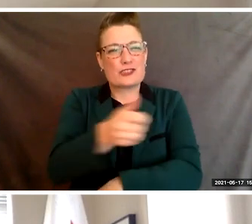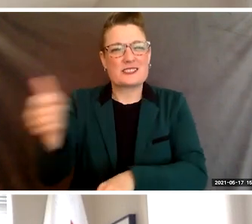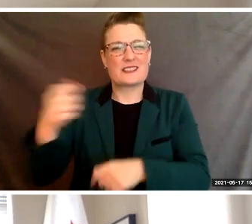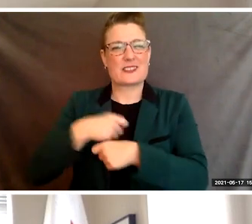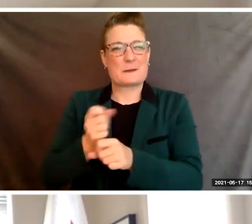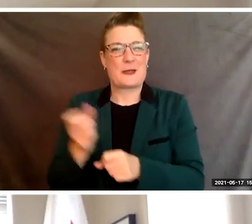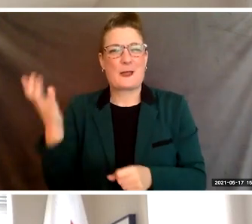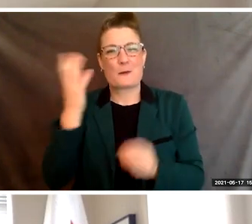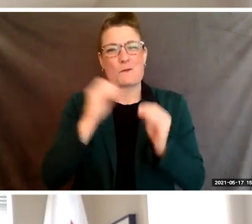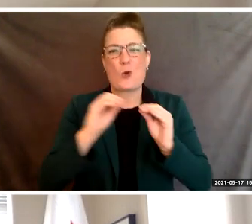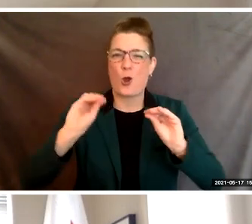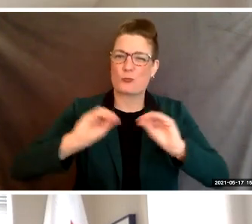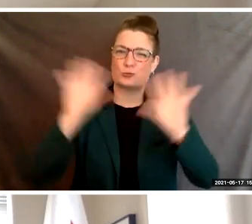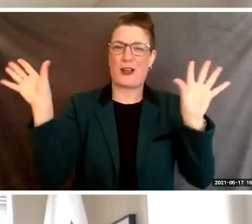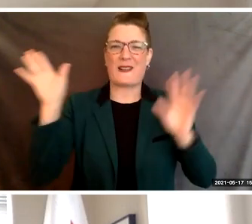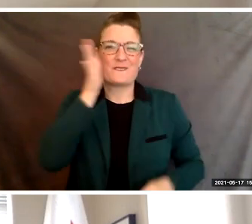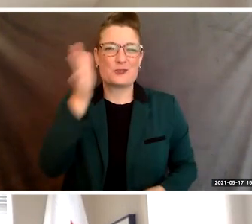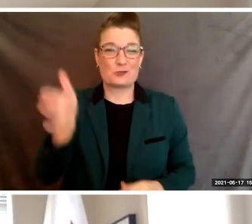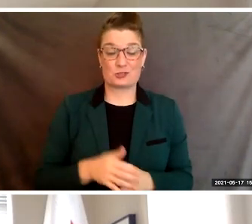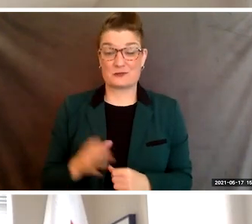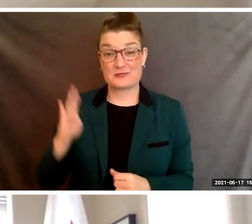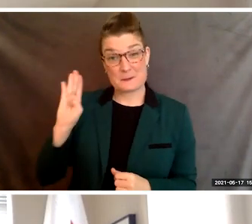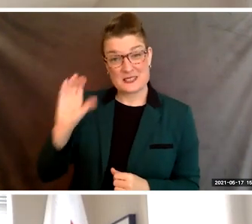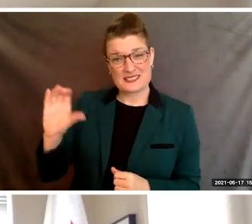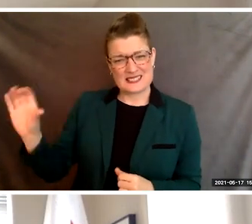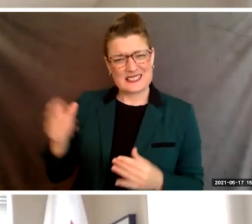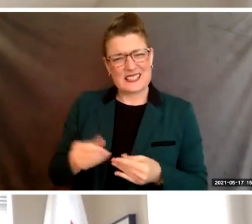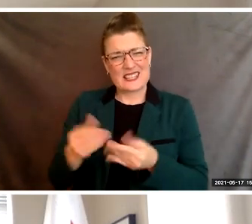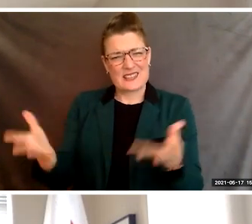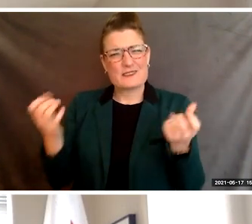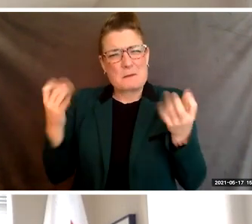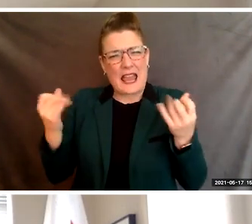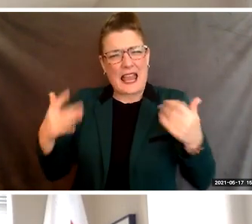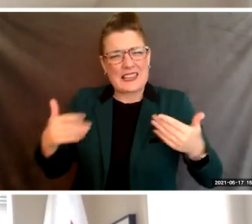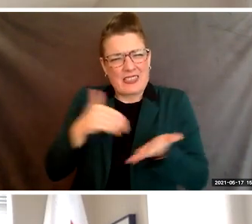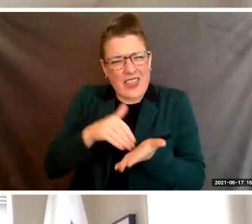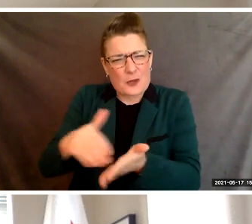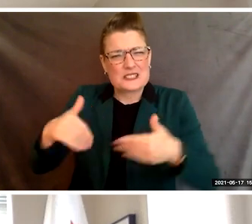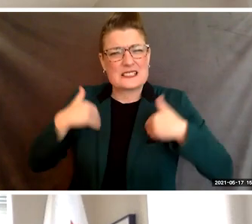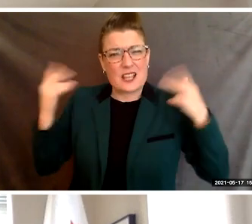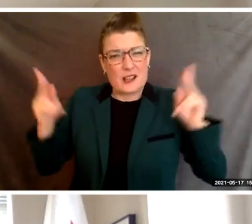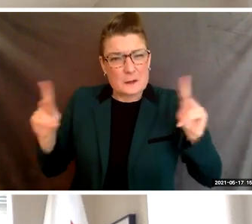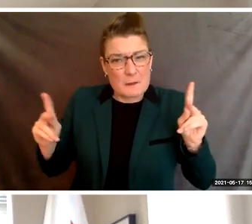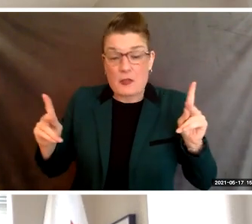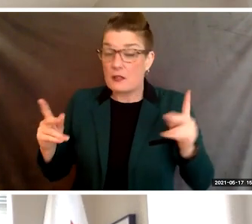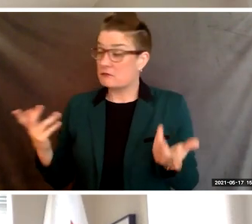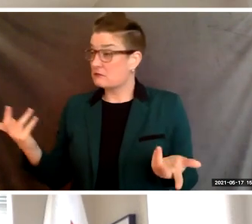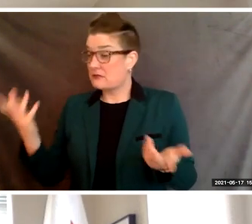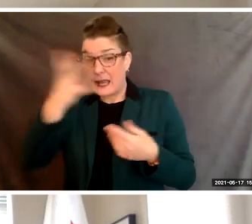BCC makes it possible for 1000s of young people, including immigrants, students of color,